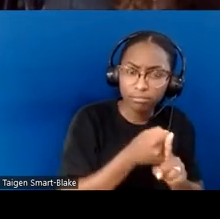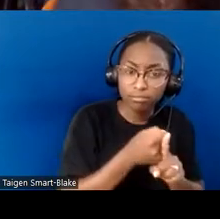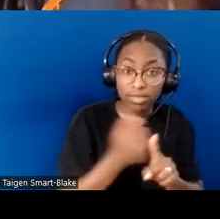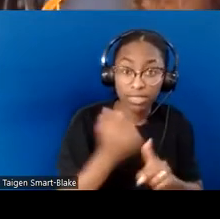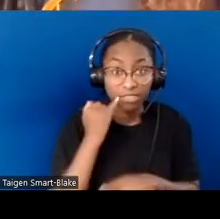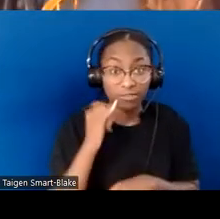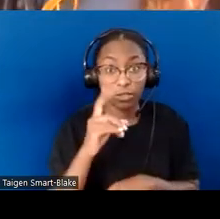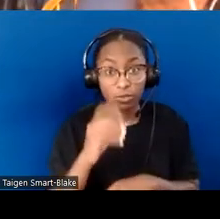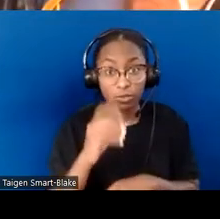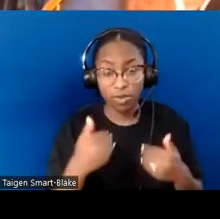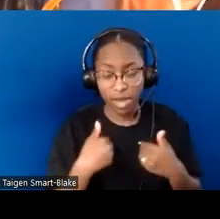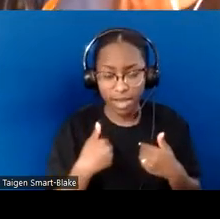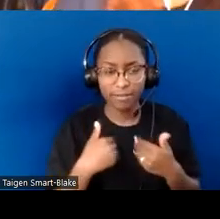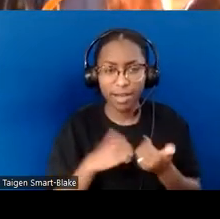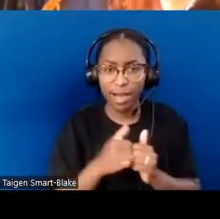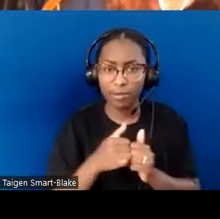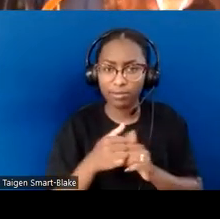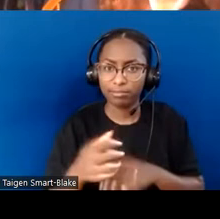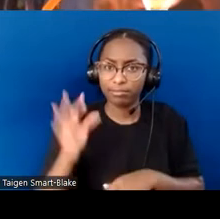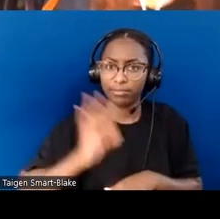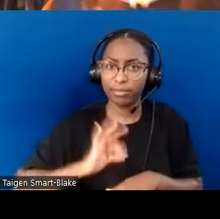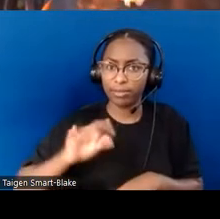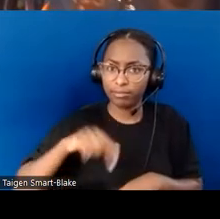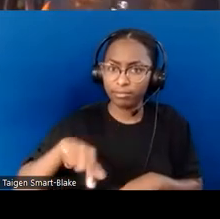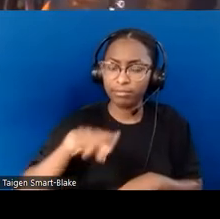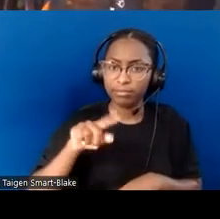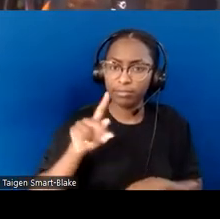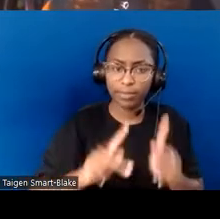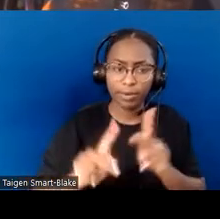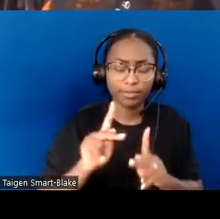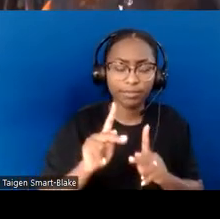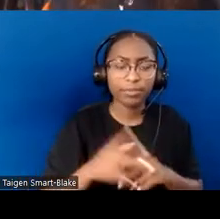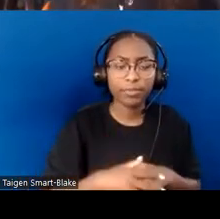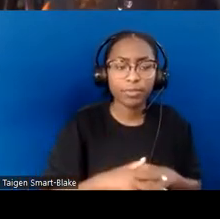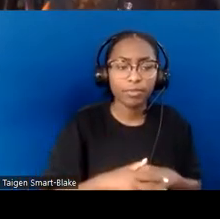is to do it through the lens of ableism. In ableism we're looking at assumptions, right?